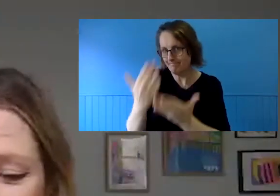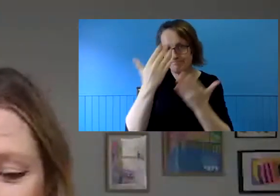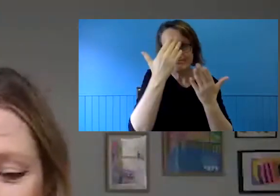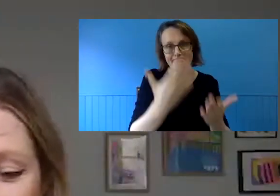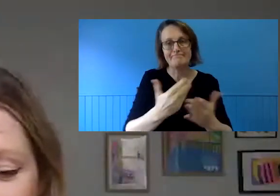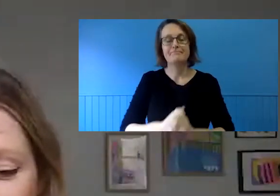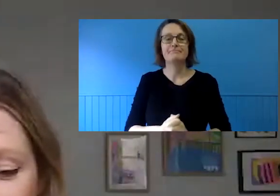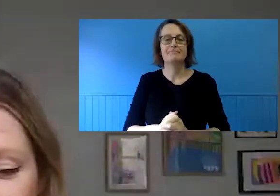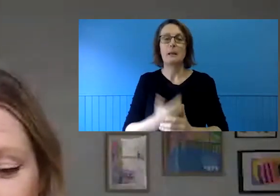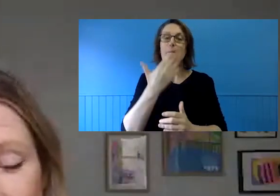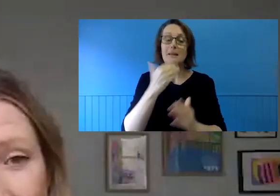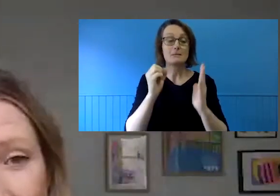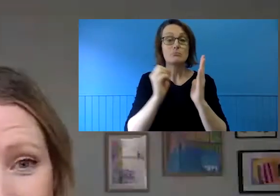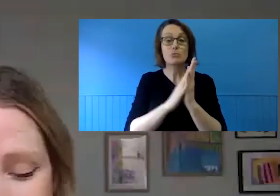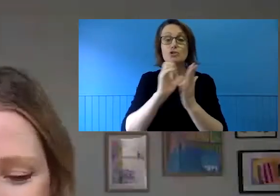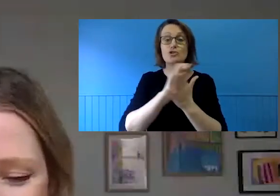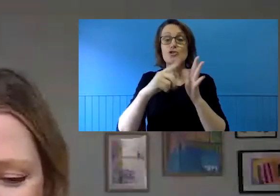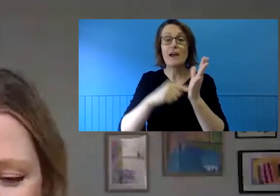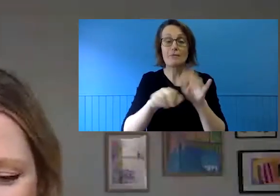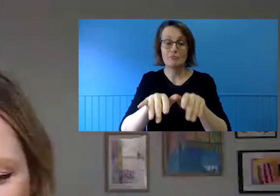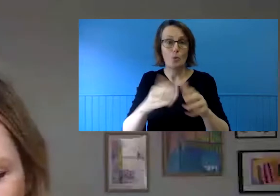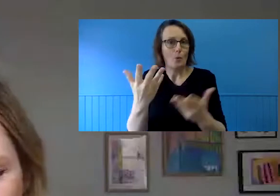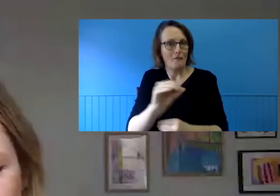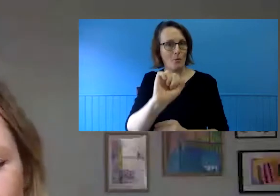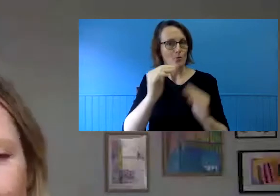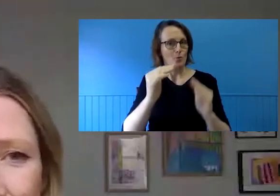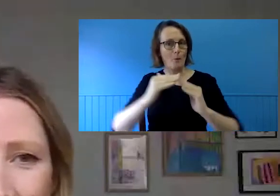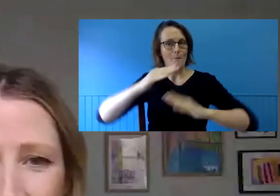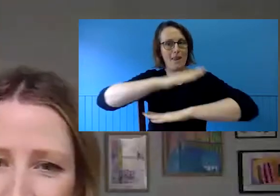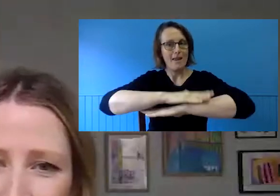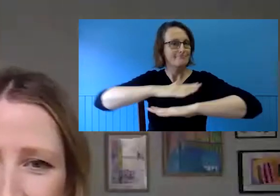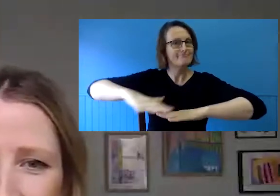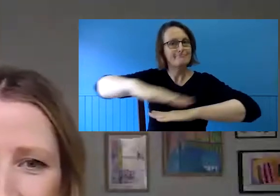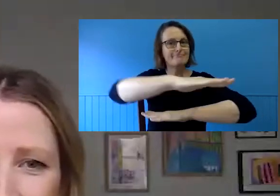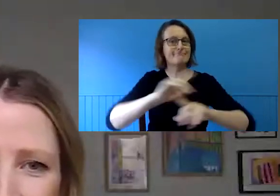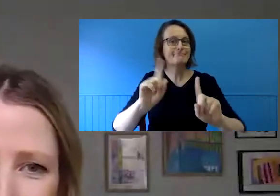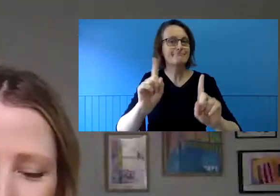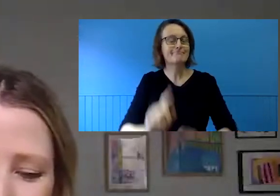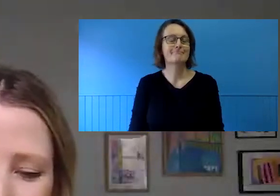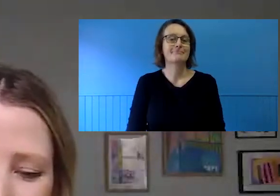share where you're joining us from in the chat.